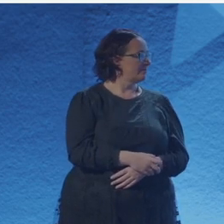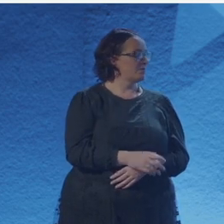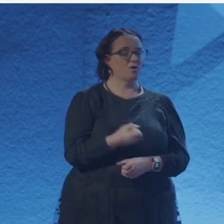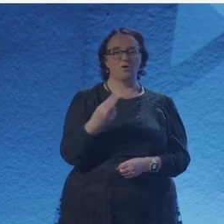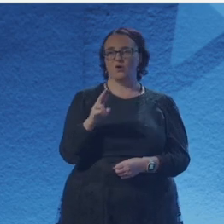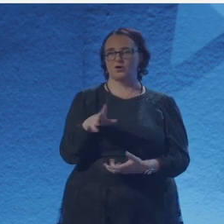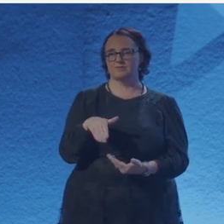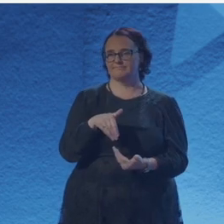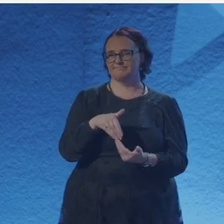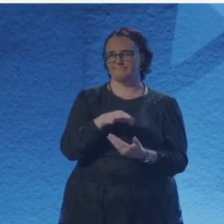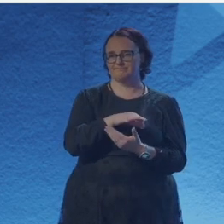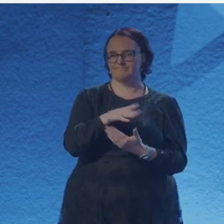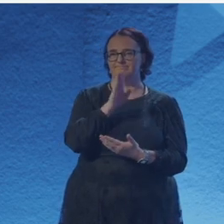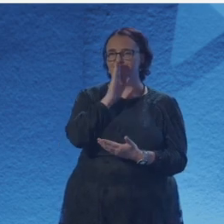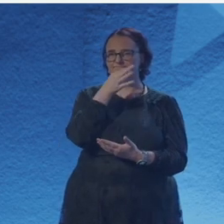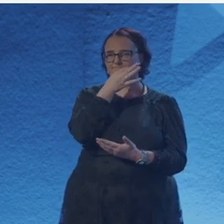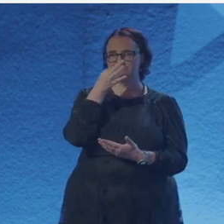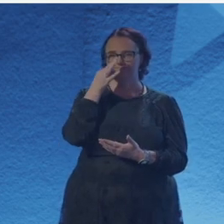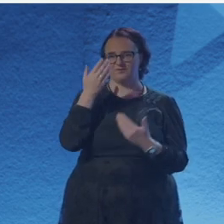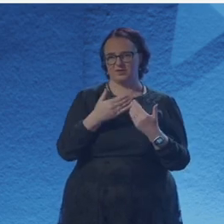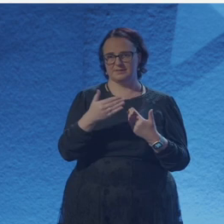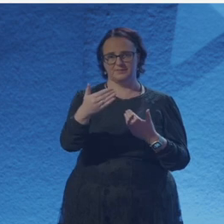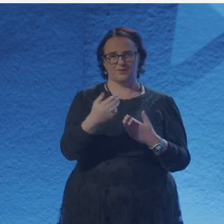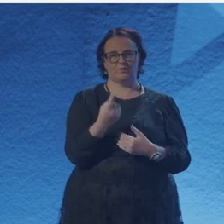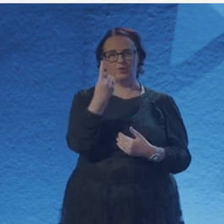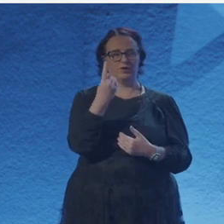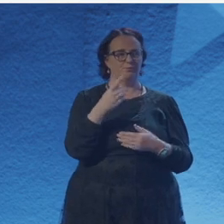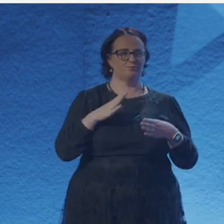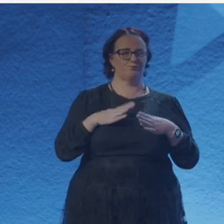You might be able to grab us after if you have a very burning questions that we're unable to be answered.